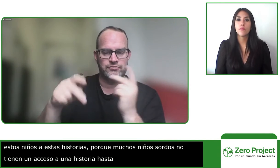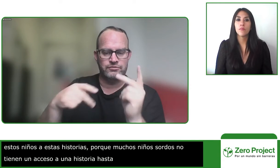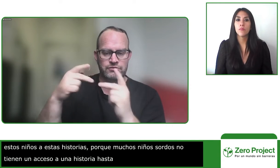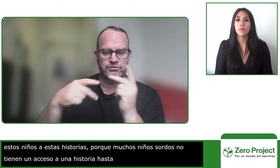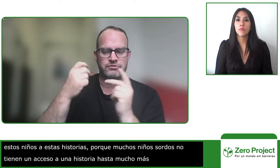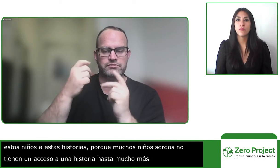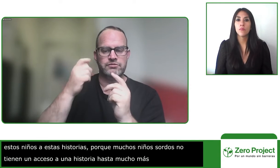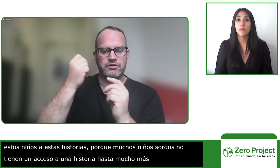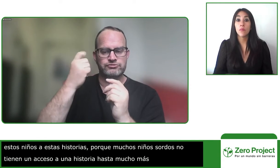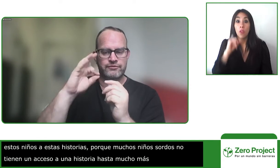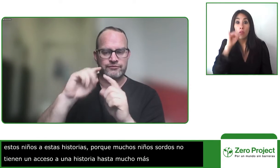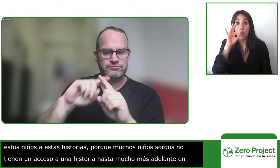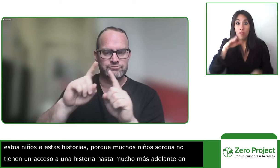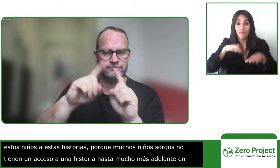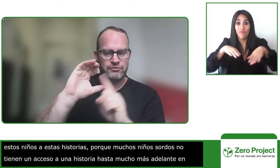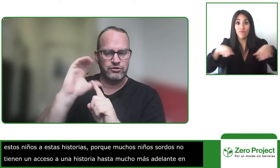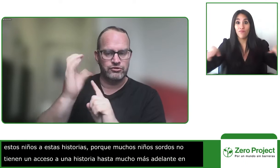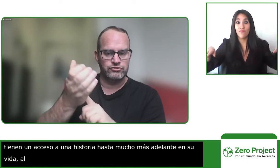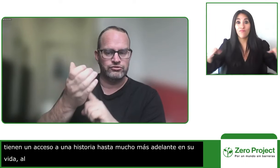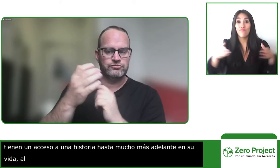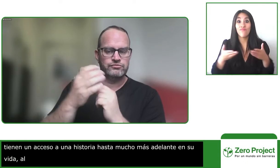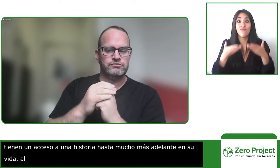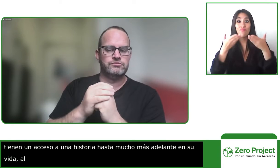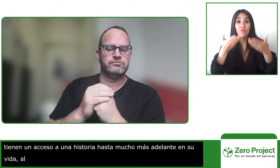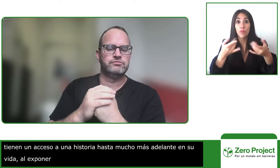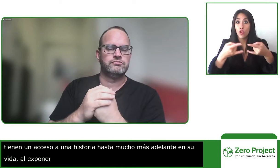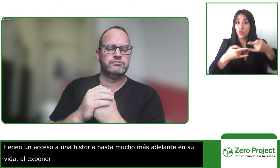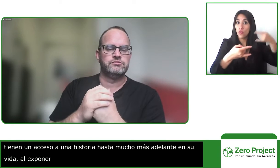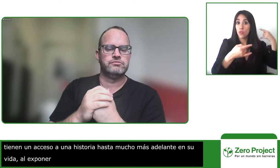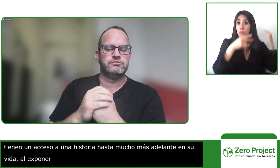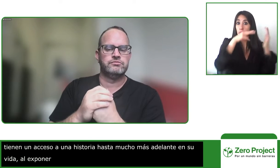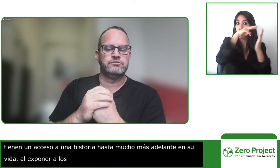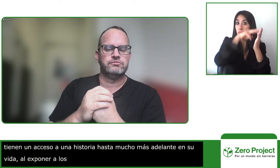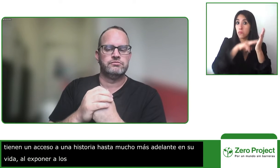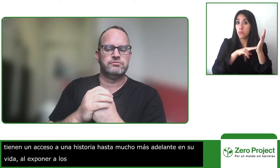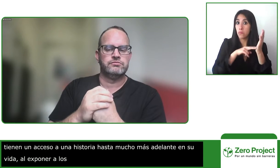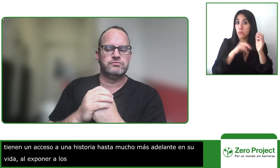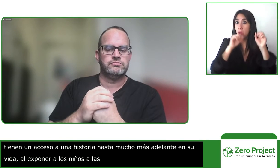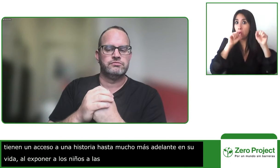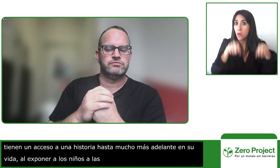skills it helps them develop understanding of other people it helps them to understand